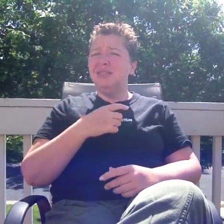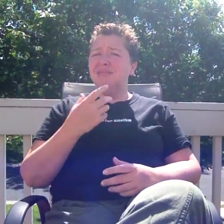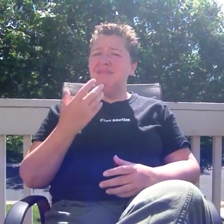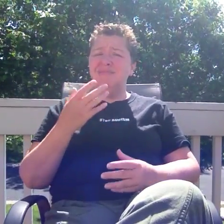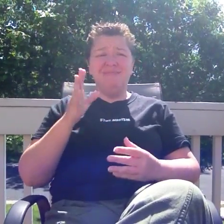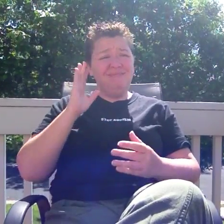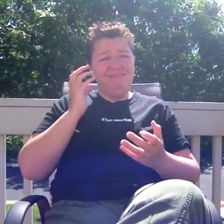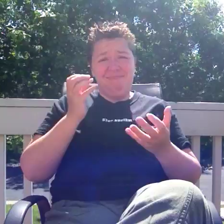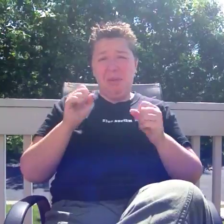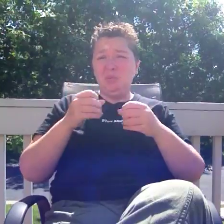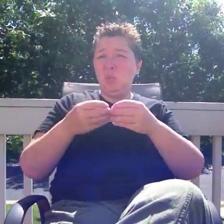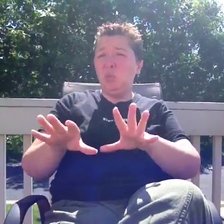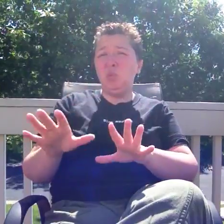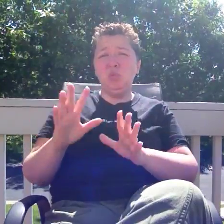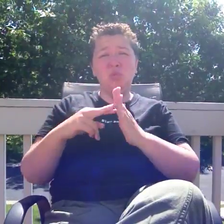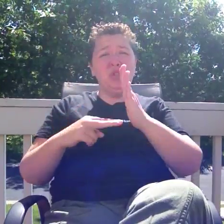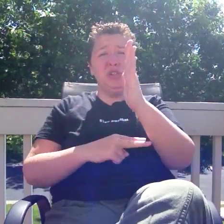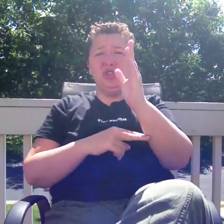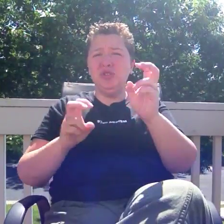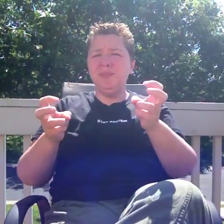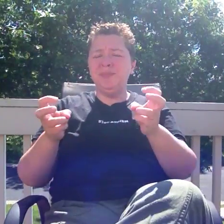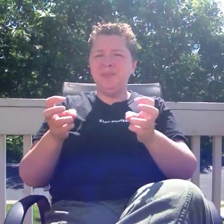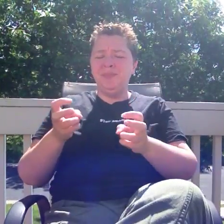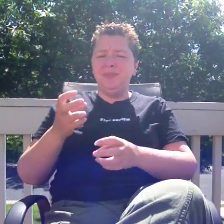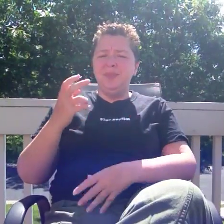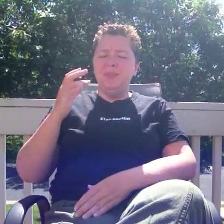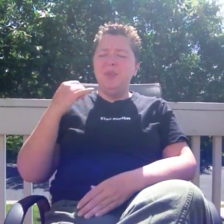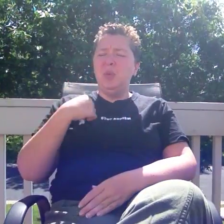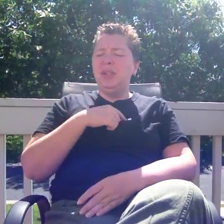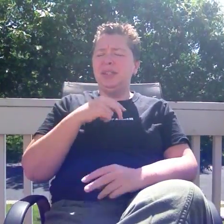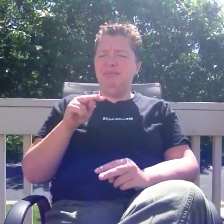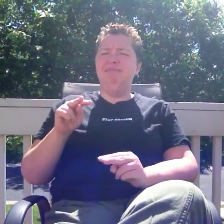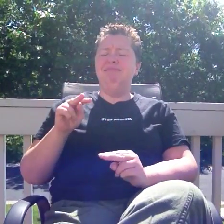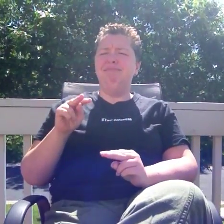Be careful of how you treat us. You might lose your bridge."